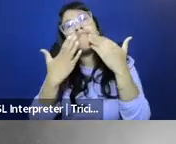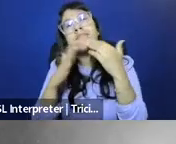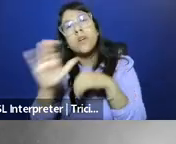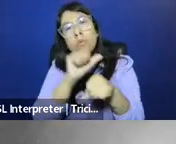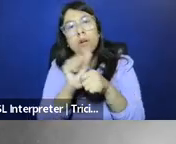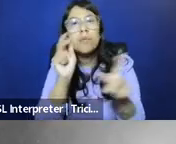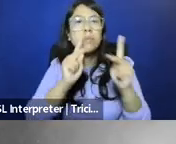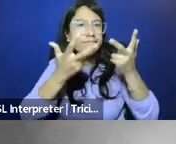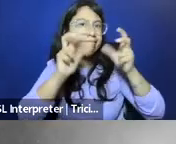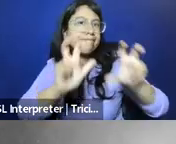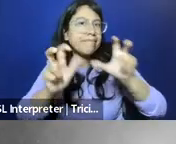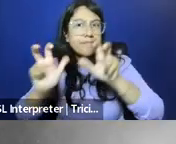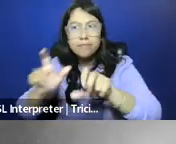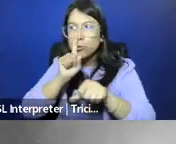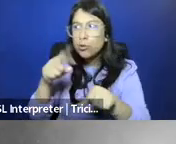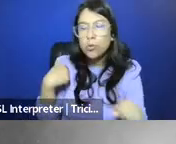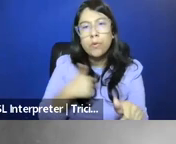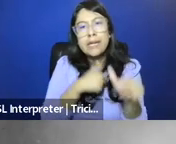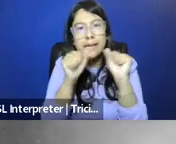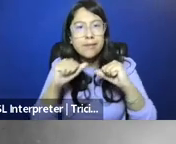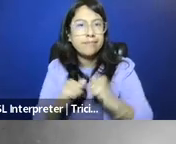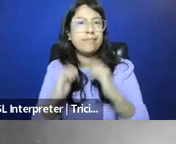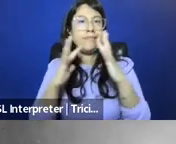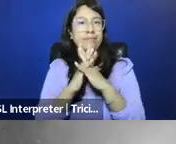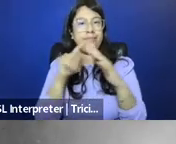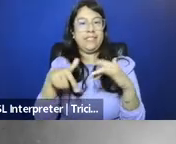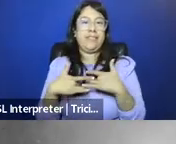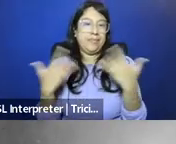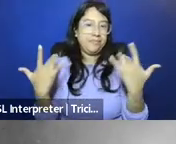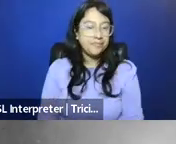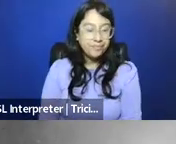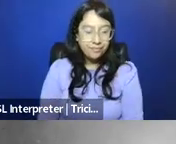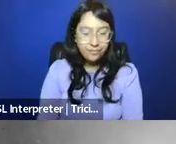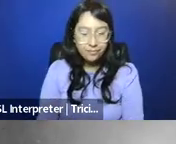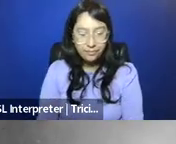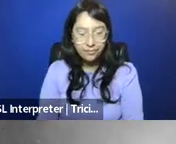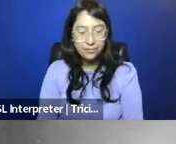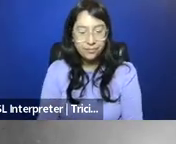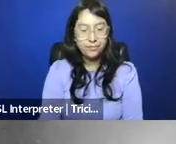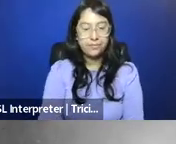that folks have put in in terms of making sure that we're able to do this event.